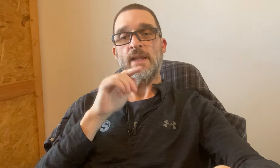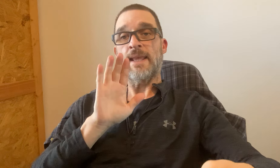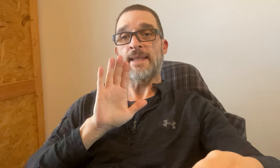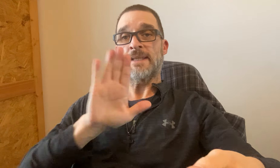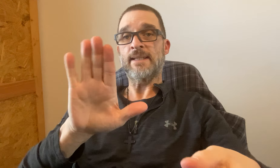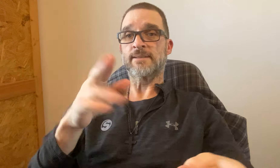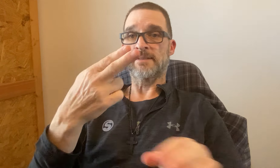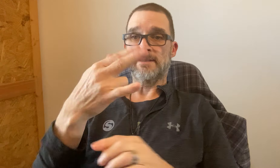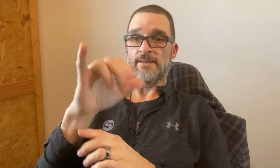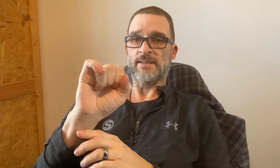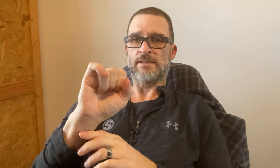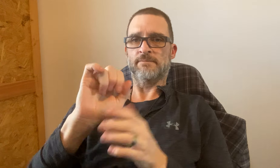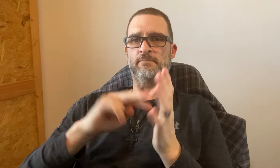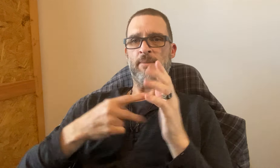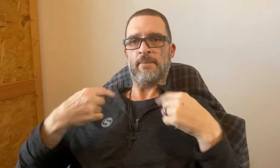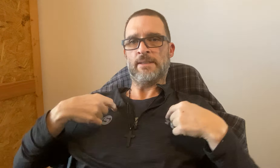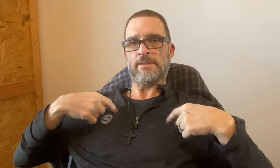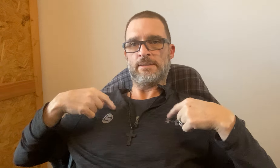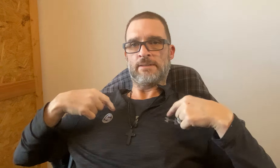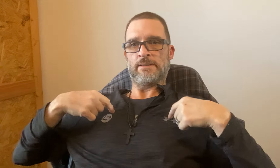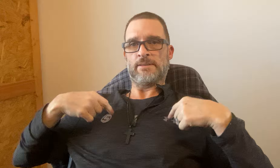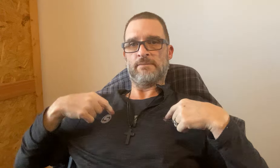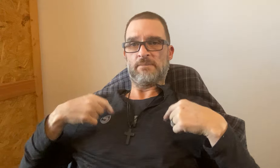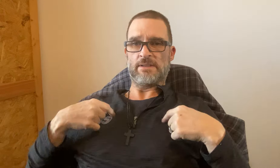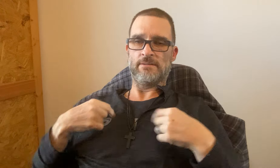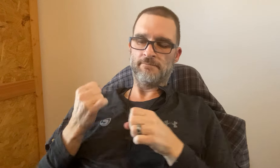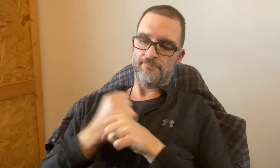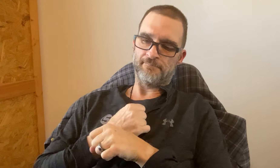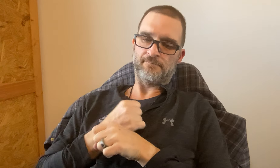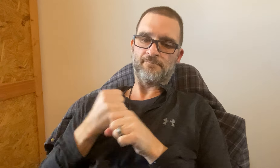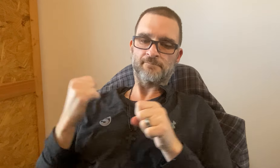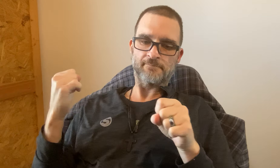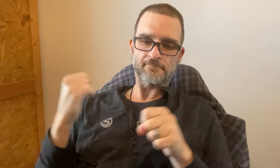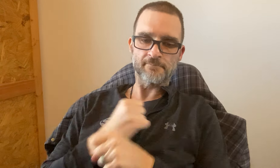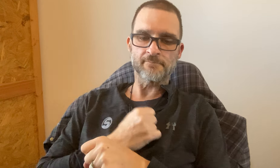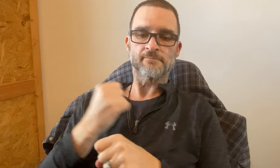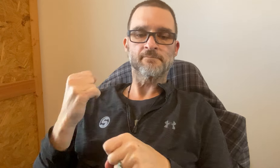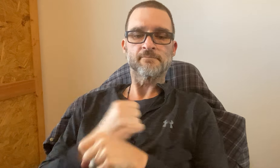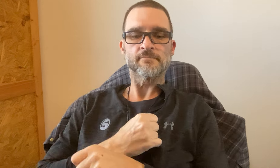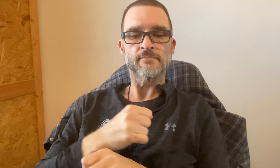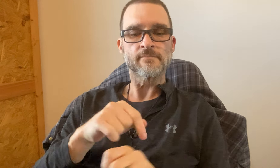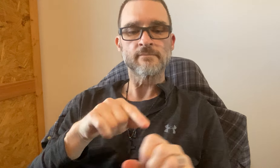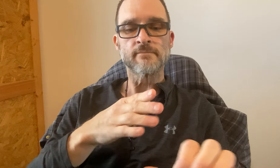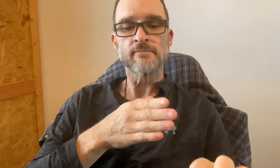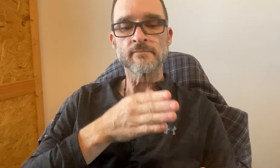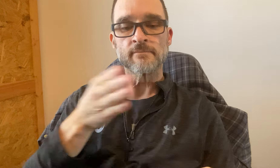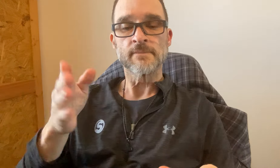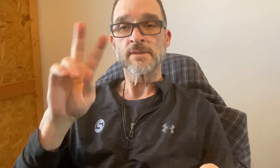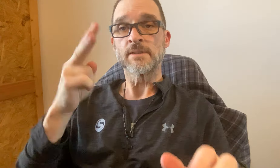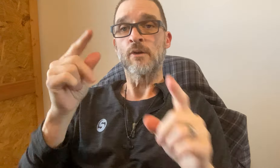It says His - it means me. - fight